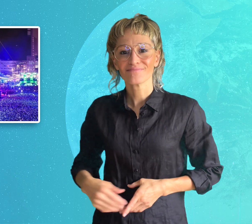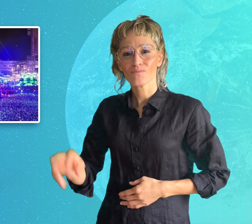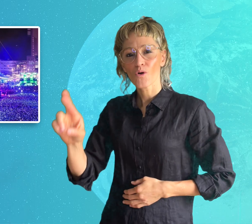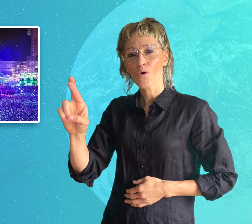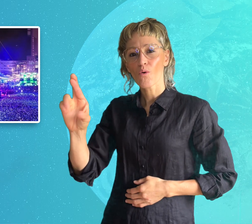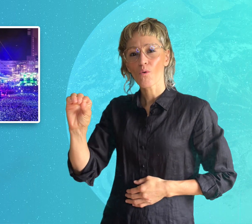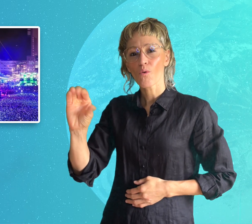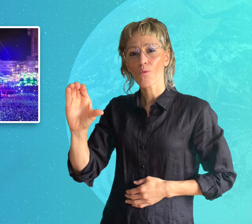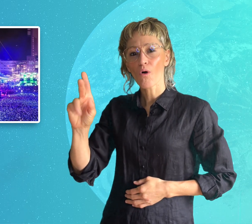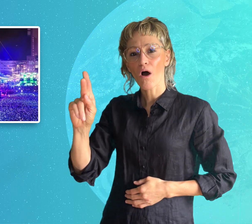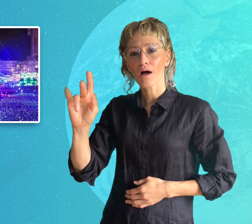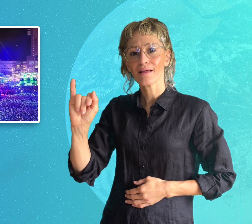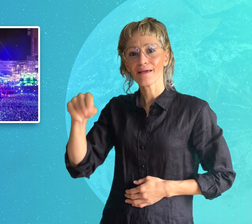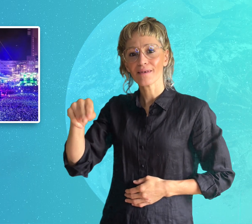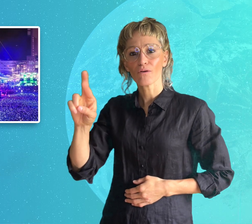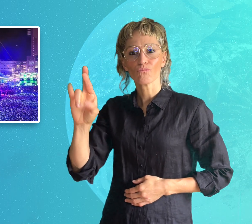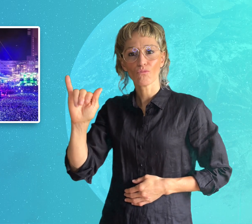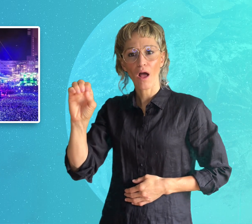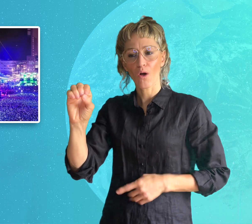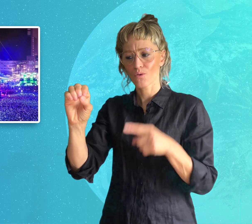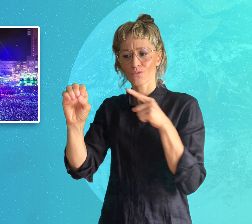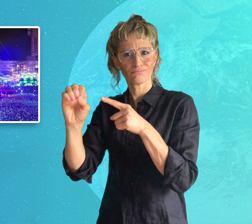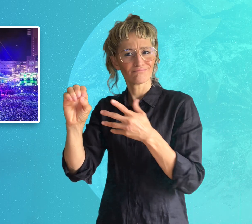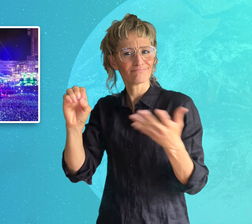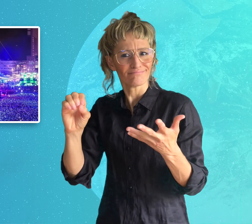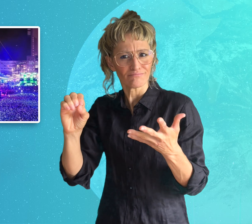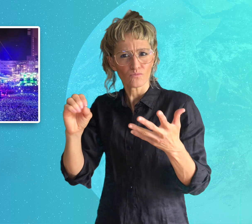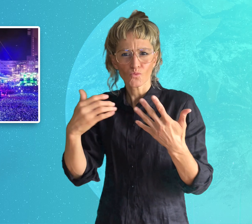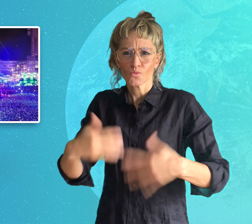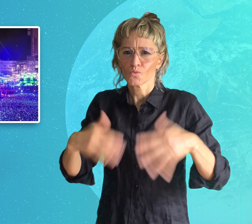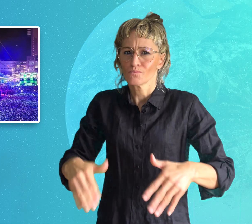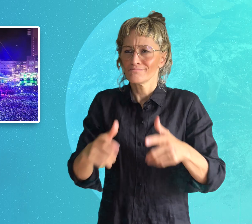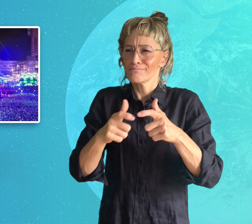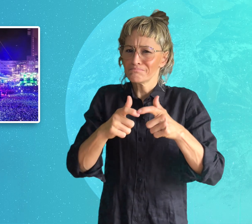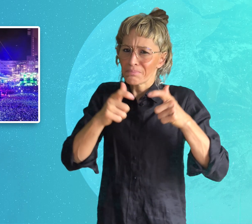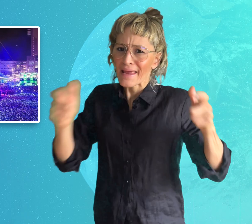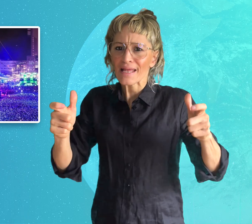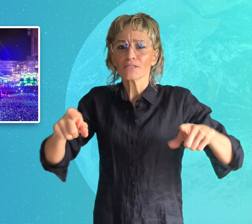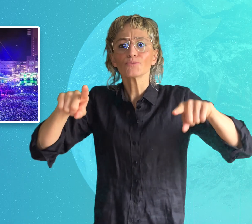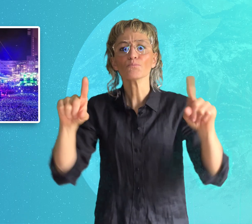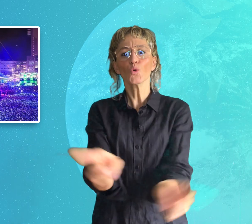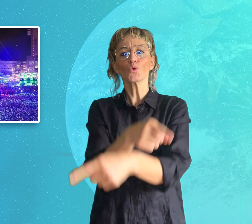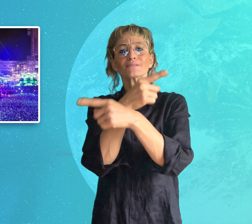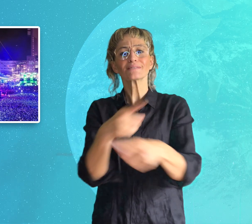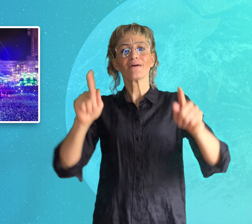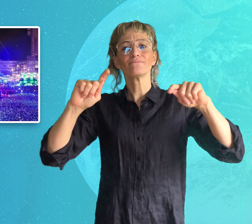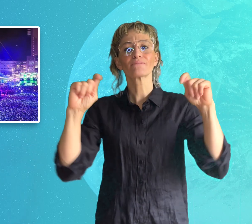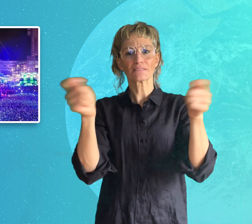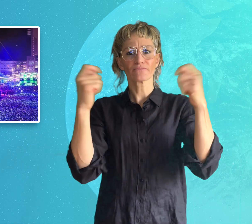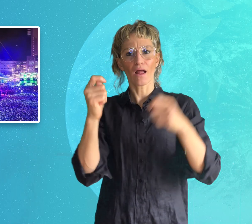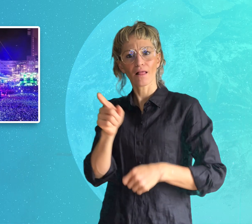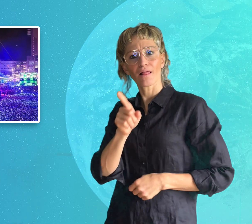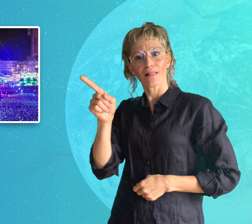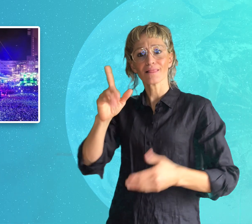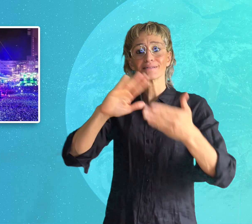Sign language interpreters were shown on screens for the first time